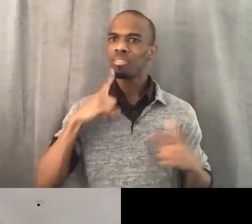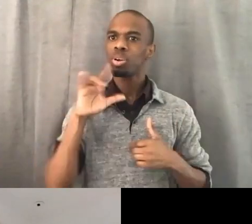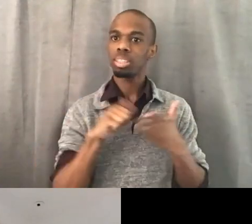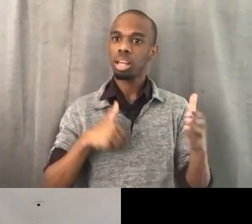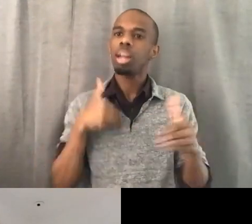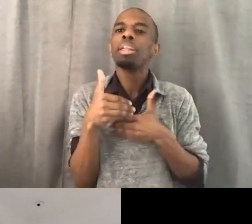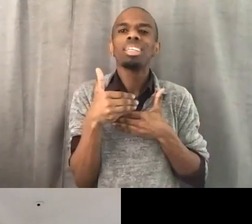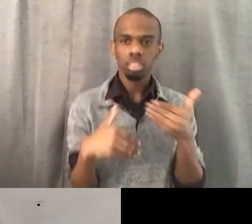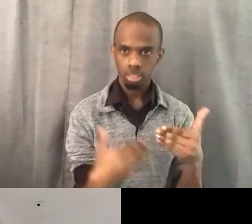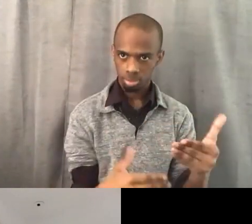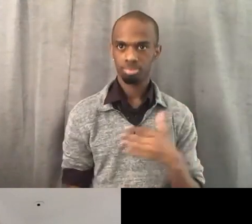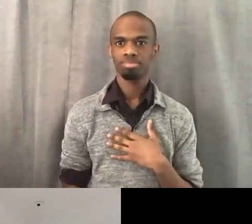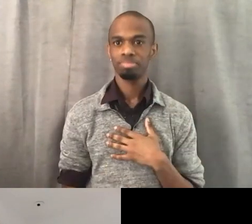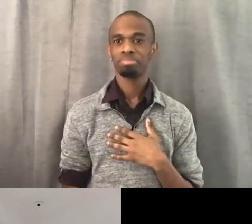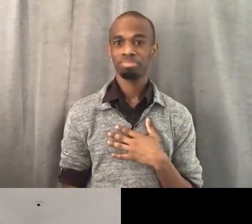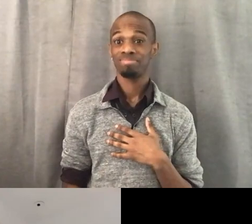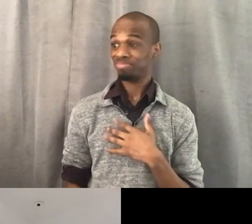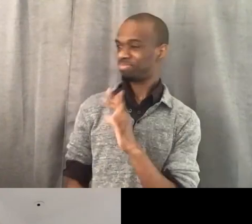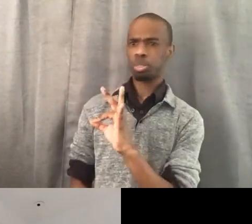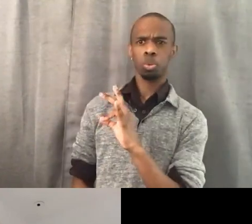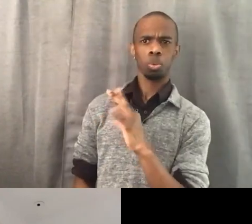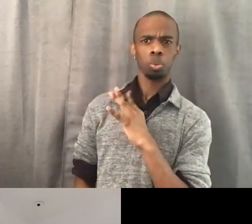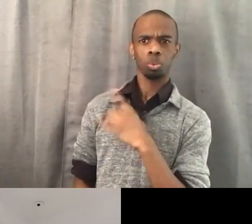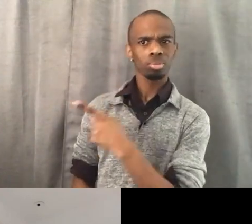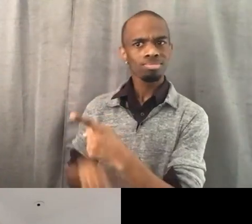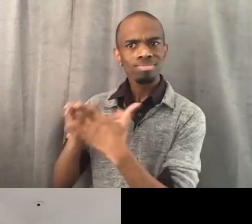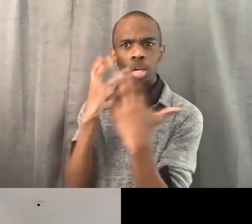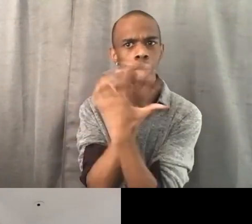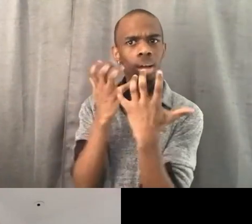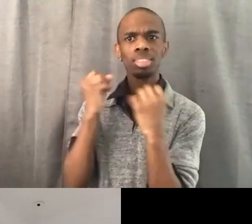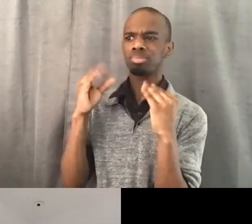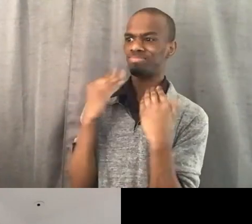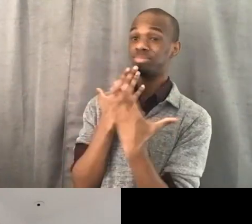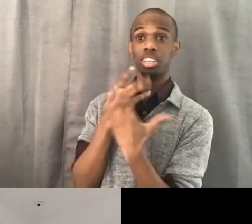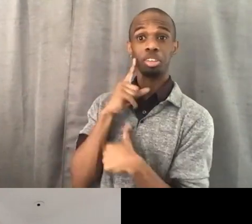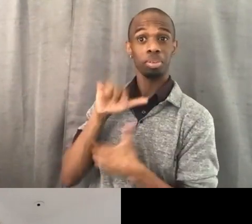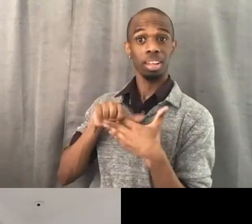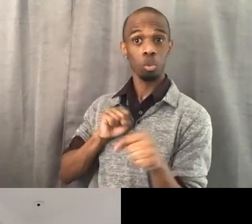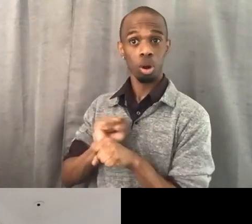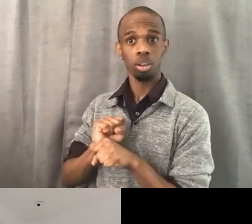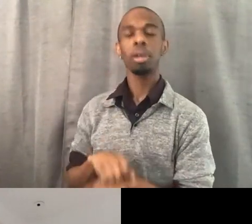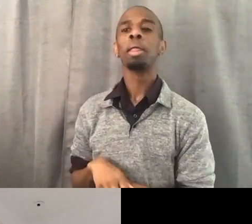That's amazing. So thank you for that work. I think that as you're bringing that up, Elaine,